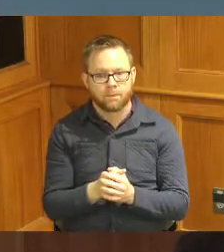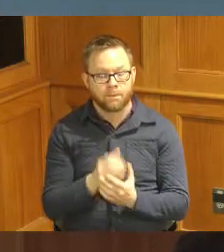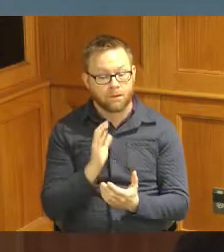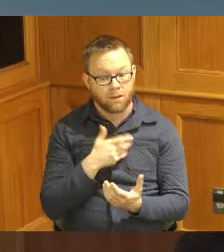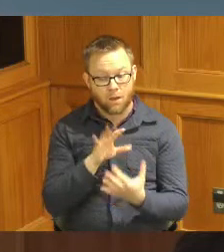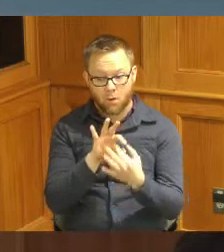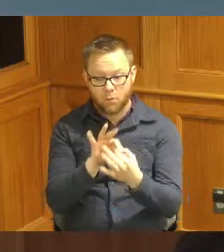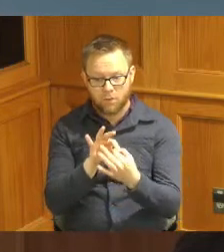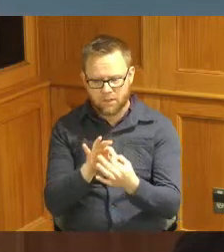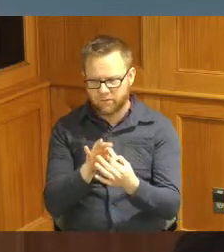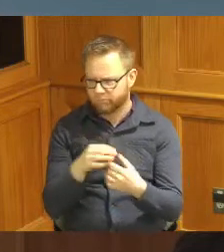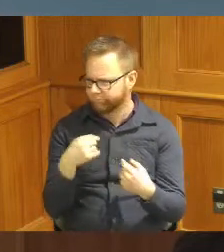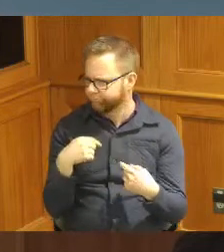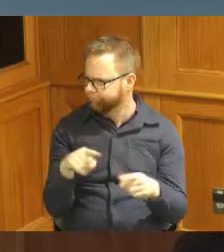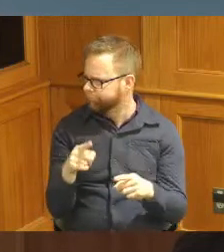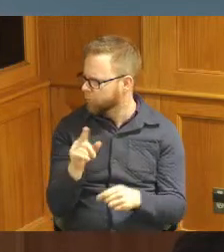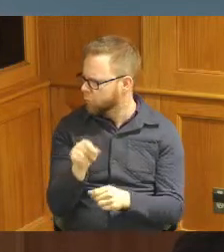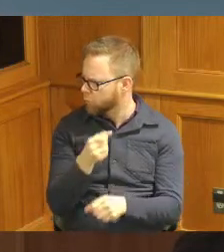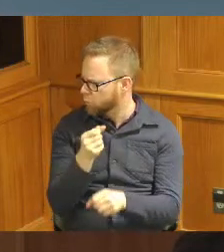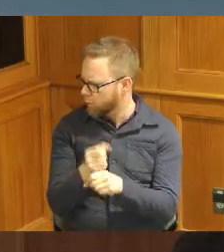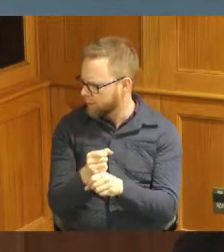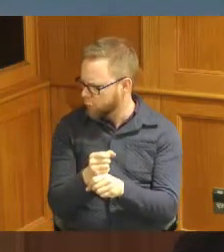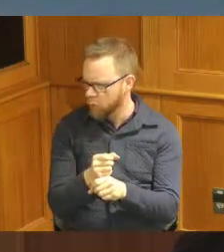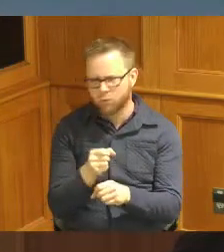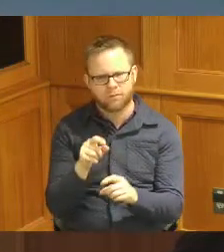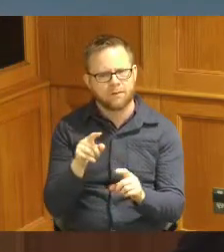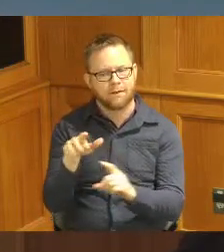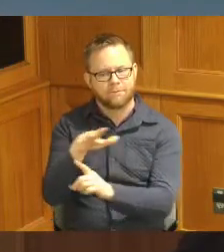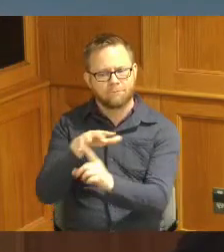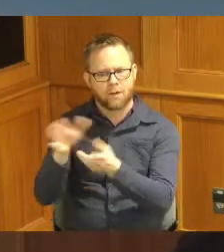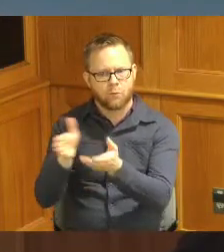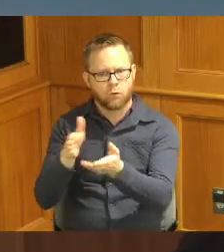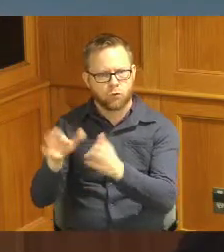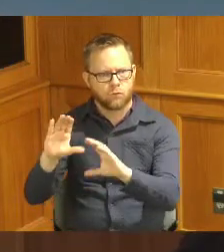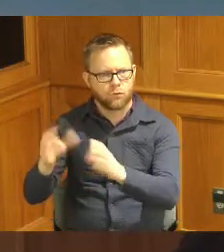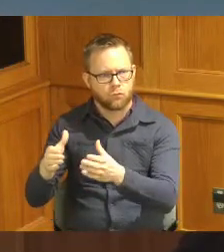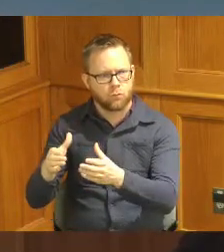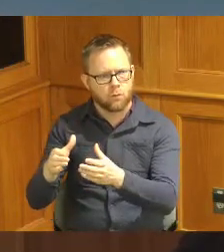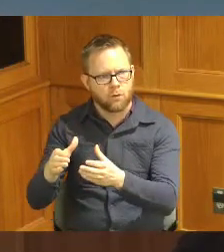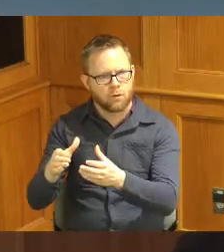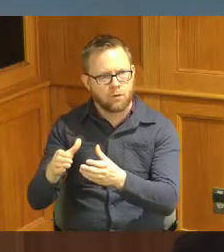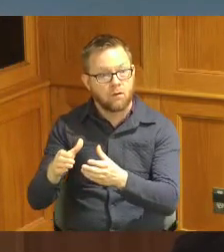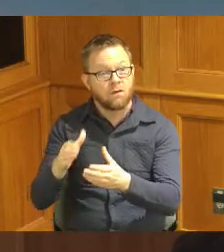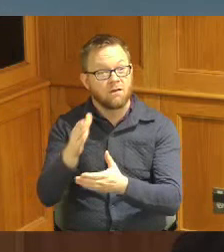the 20 years I've been here with Environmental Services us working together in certain areas as